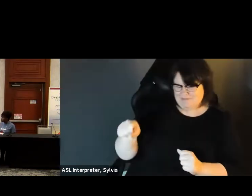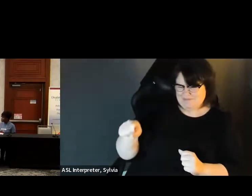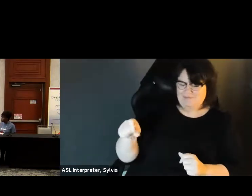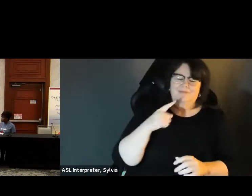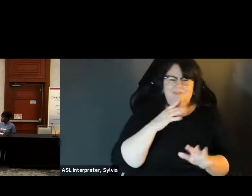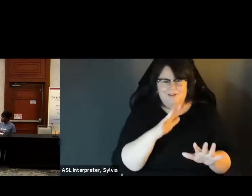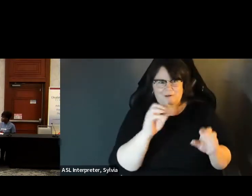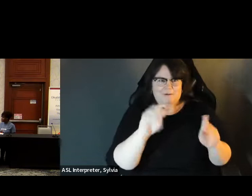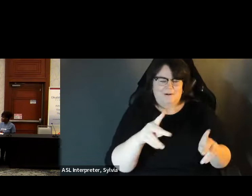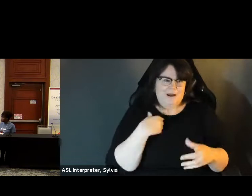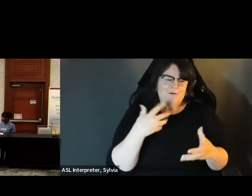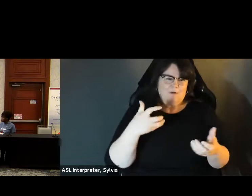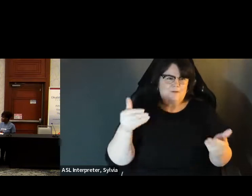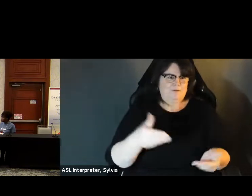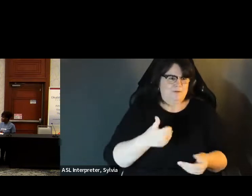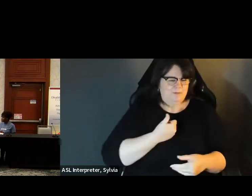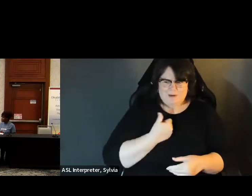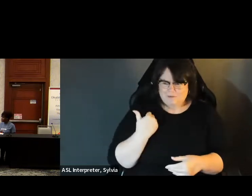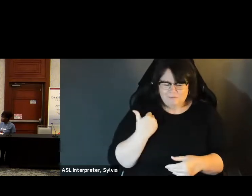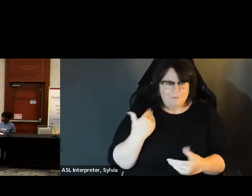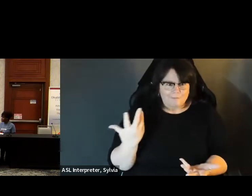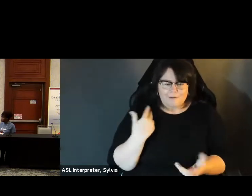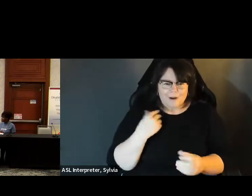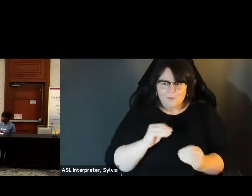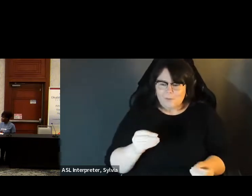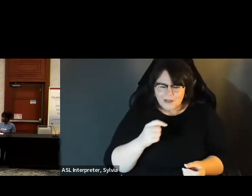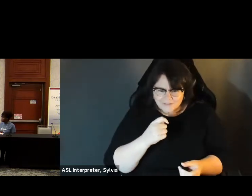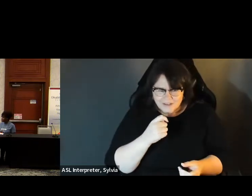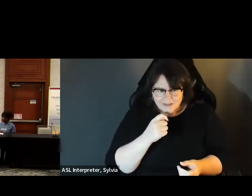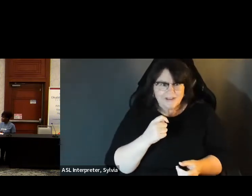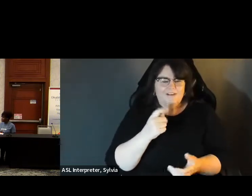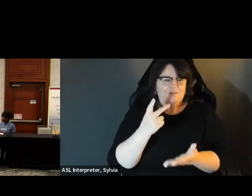Sorry I couldn't get my mic to come in before My name is Doug Hall.